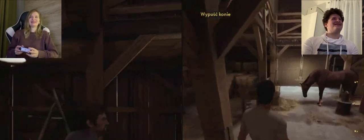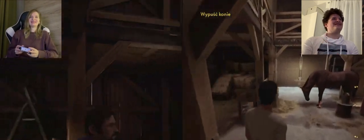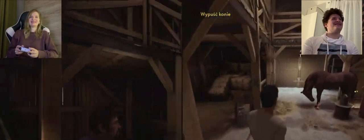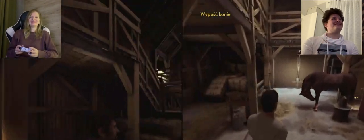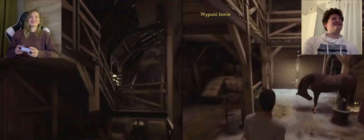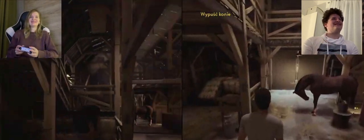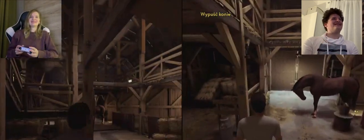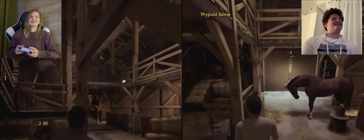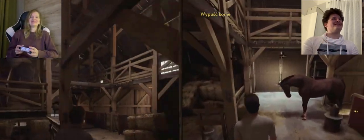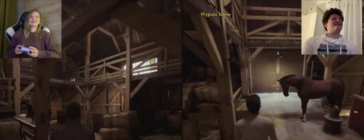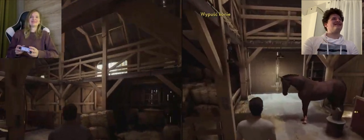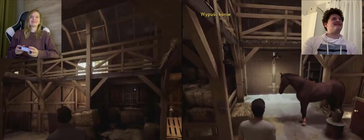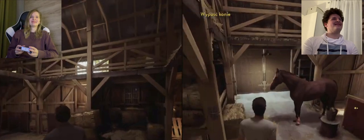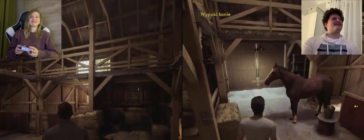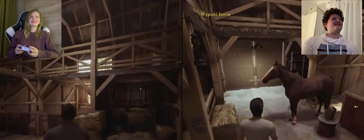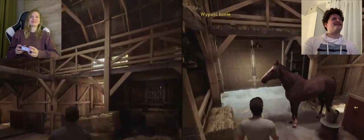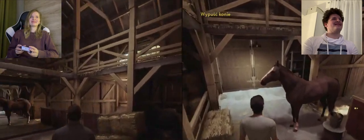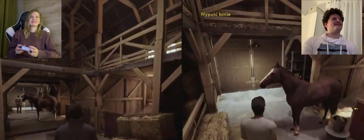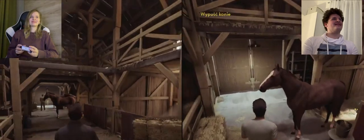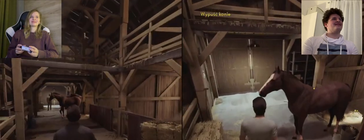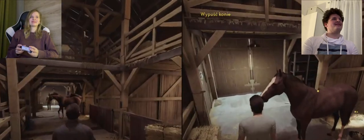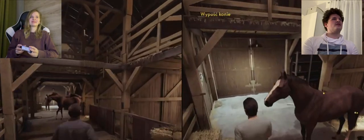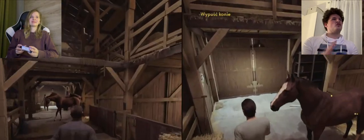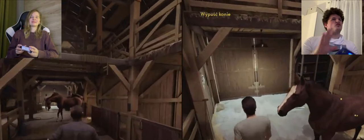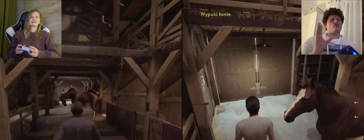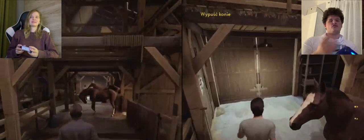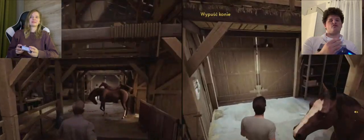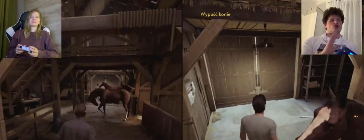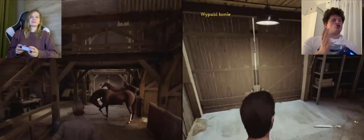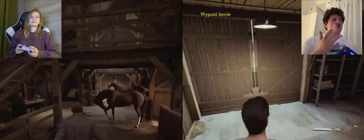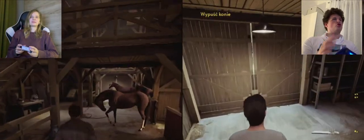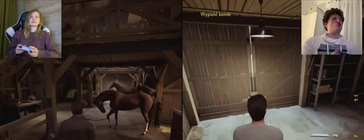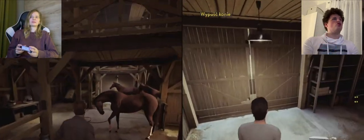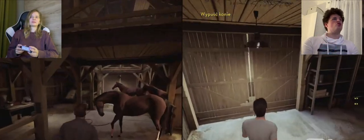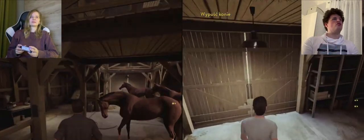A: that's it, it's time for the door!